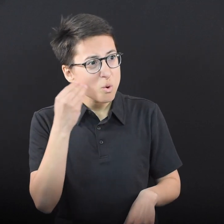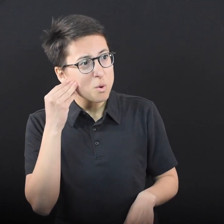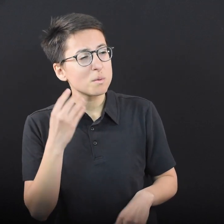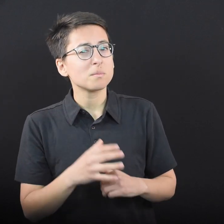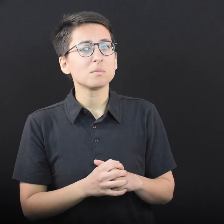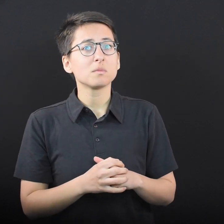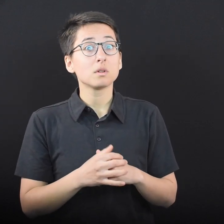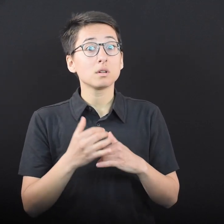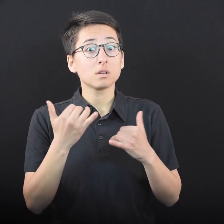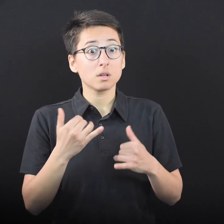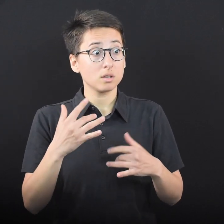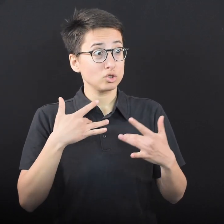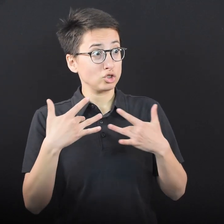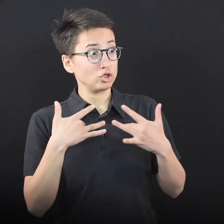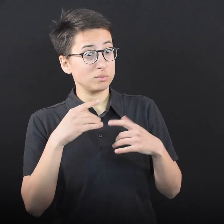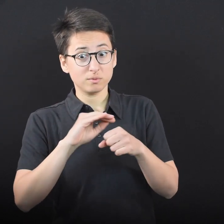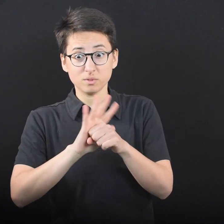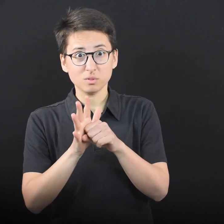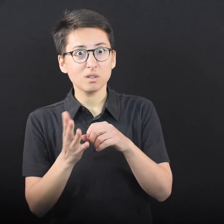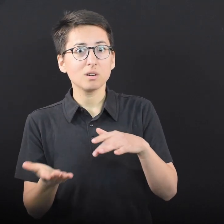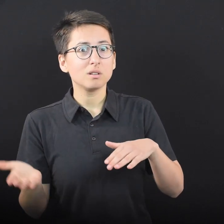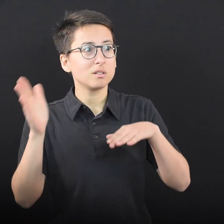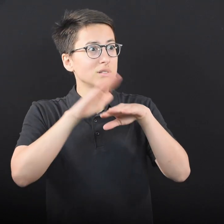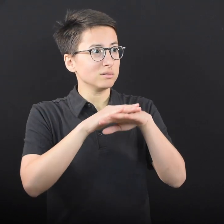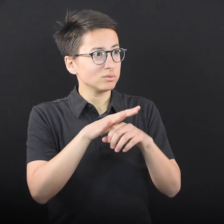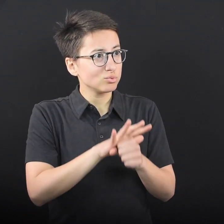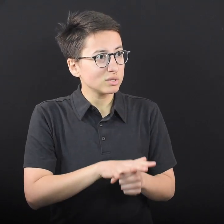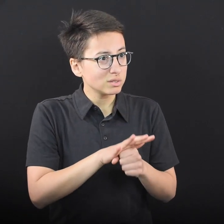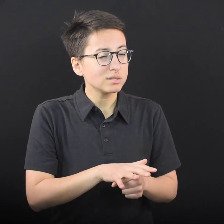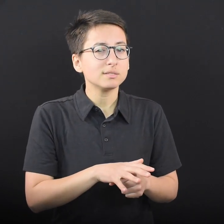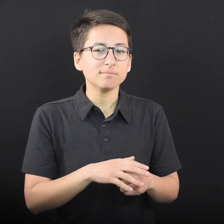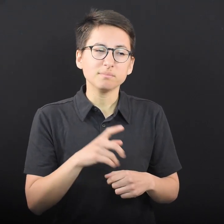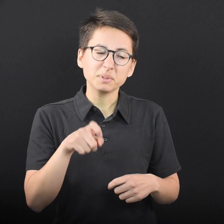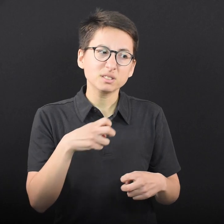and concerns about the vaccine are another source of stress. That’s really tough.”